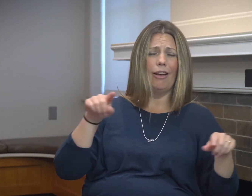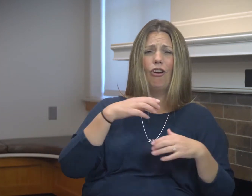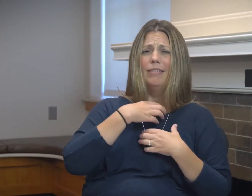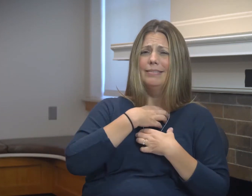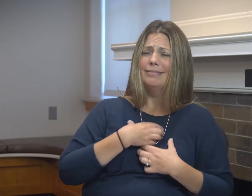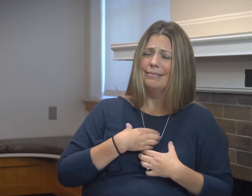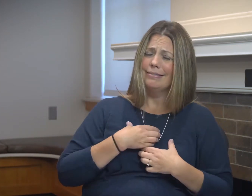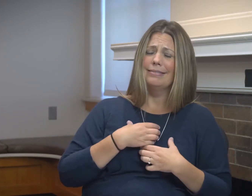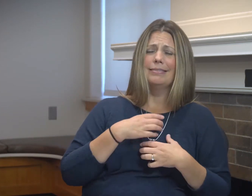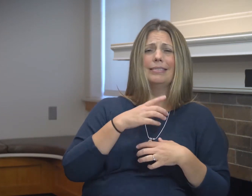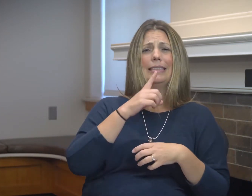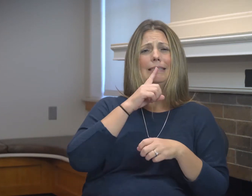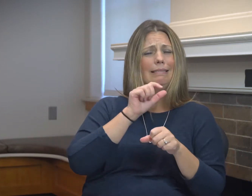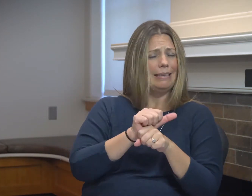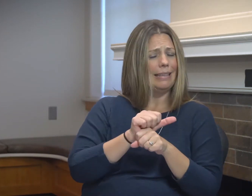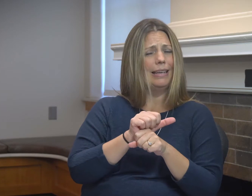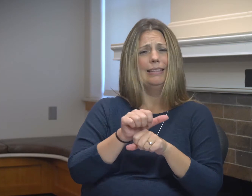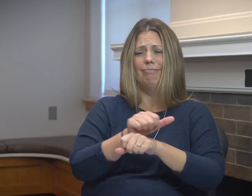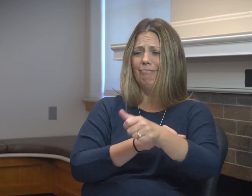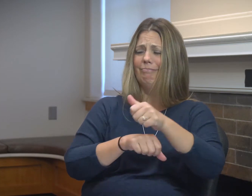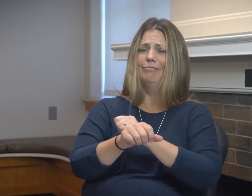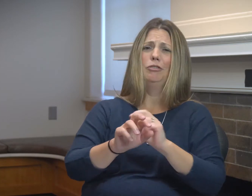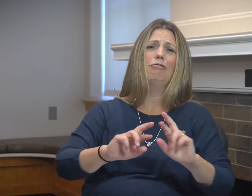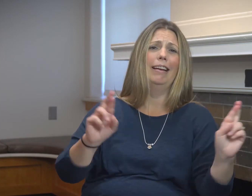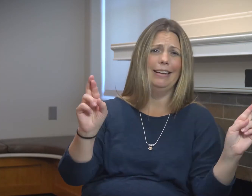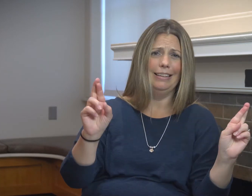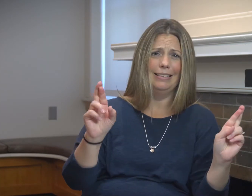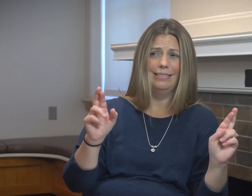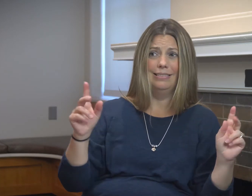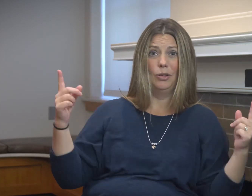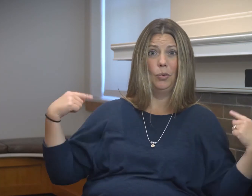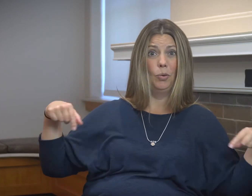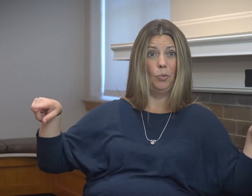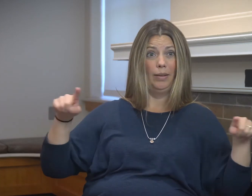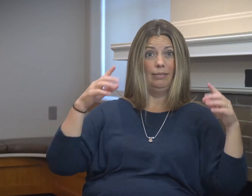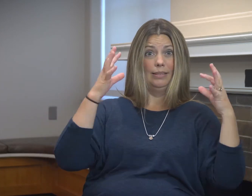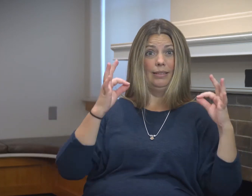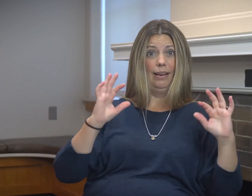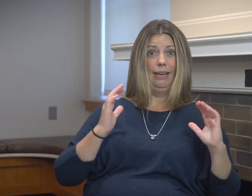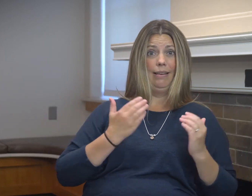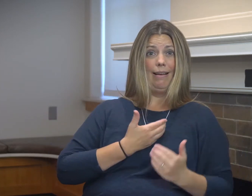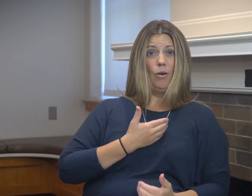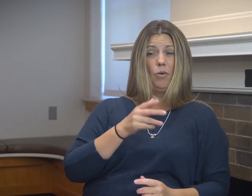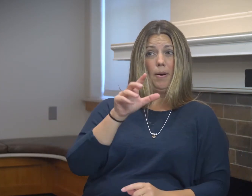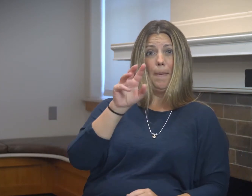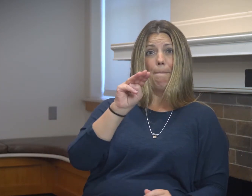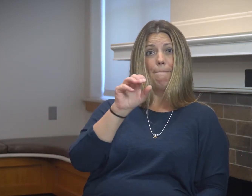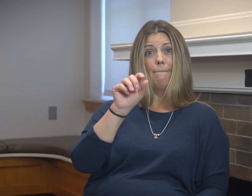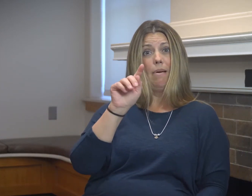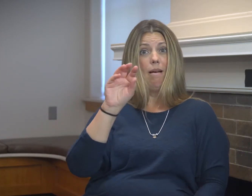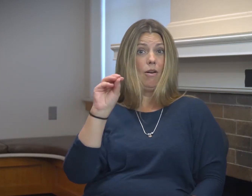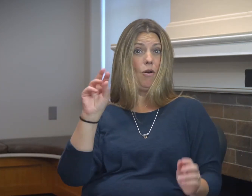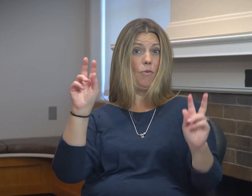the team, I have such a great team they are dedicated, passionate, ready-to-jump-in people.